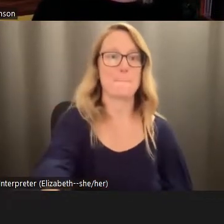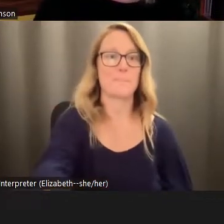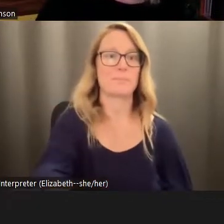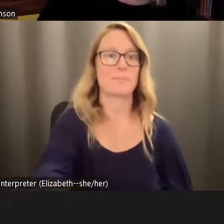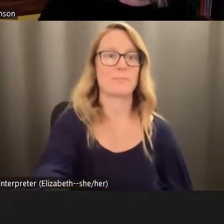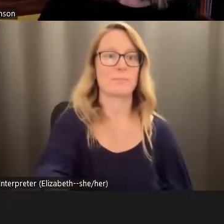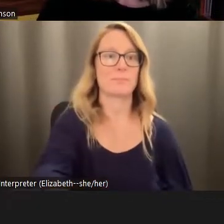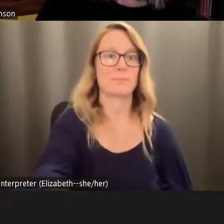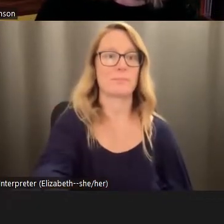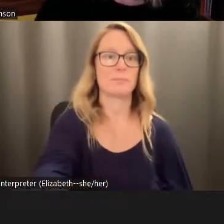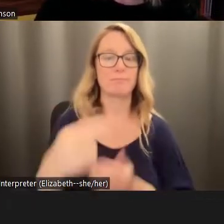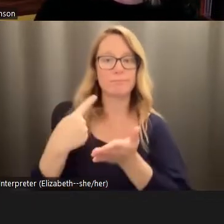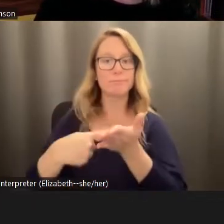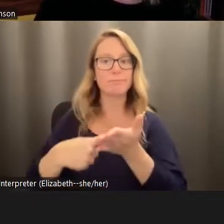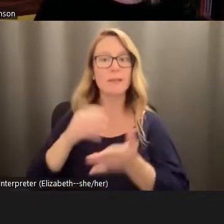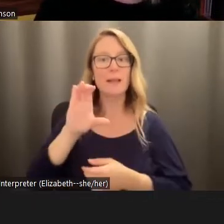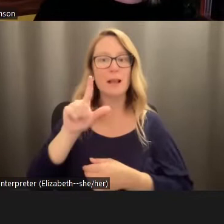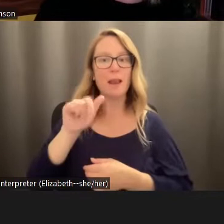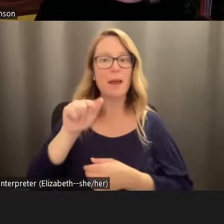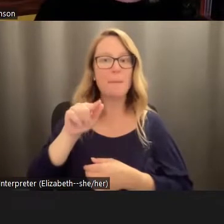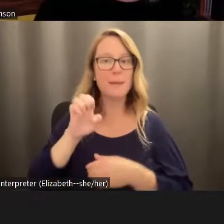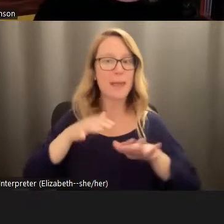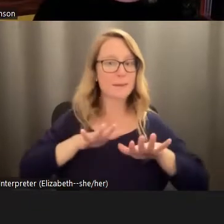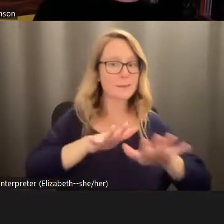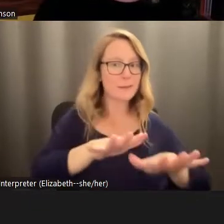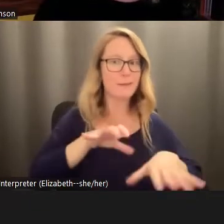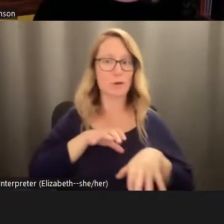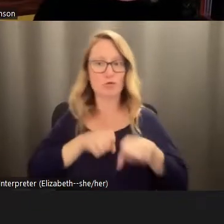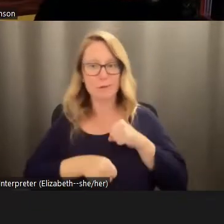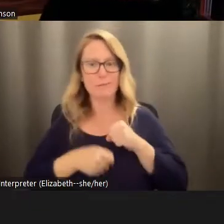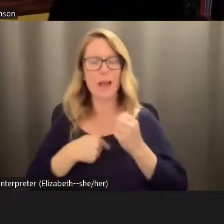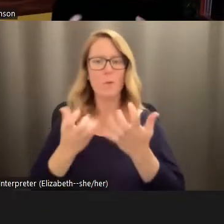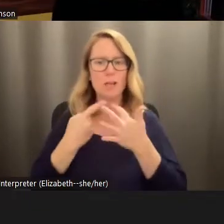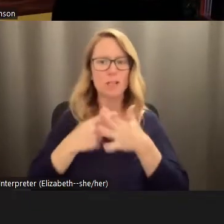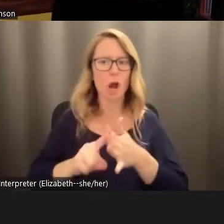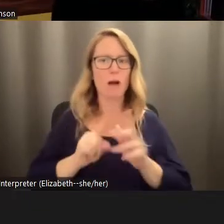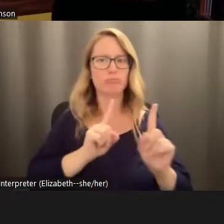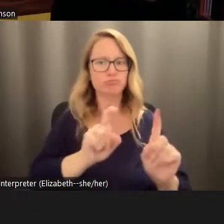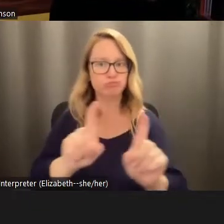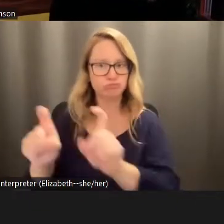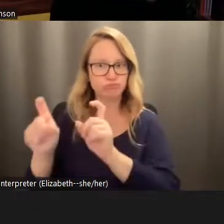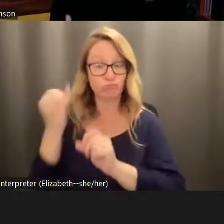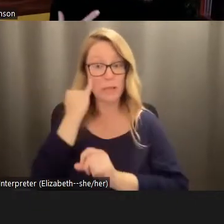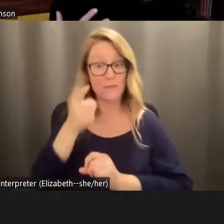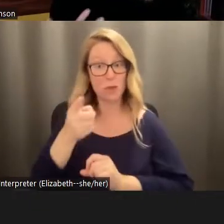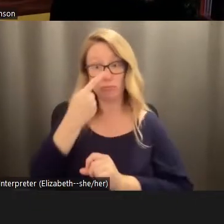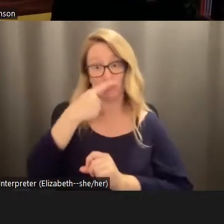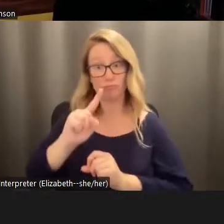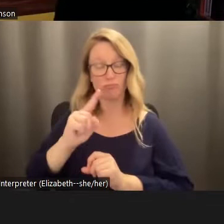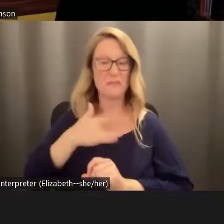about climate, anxiety and grief tonight, I want to start by asking everybody if you are comfortable to share a word or a